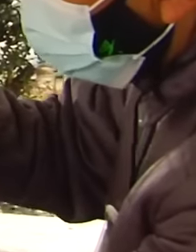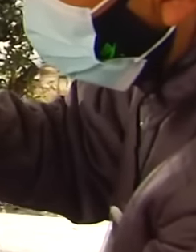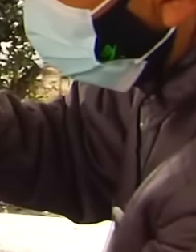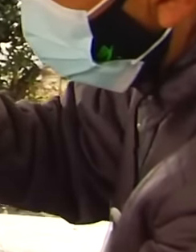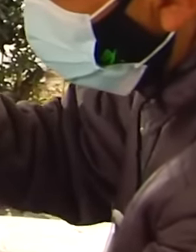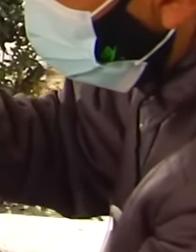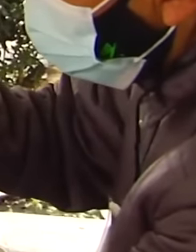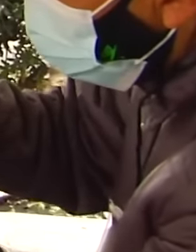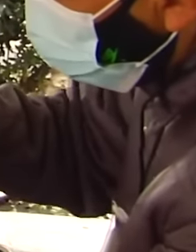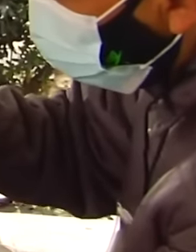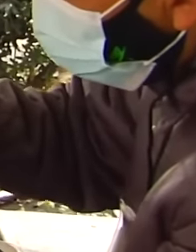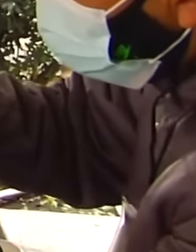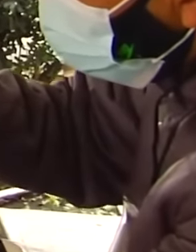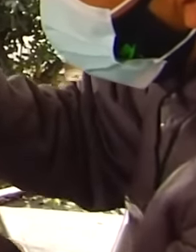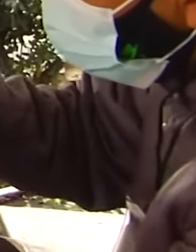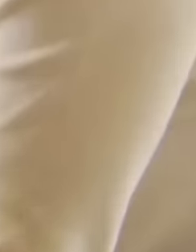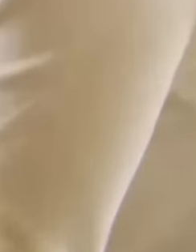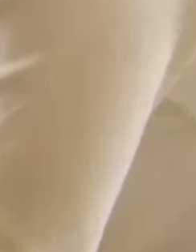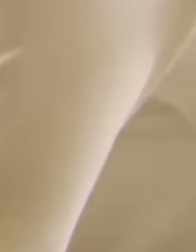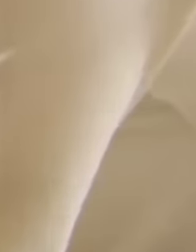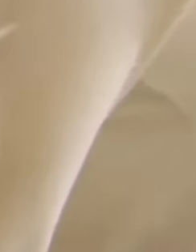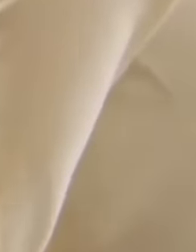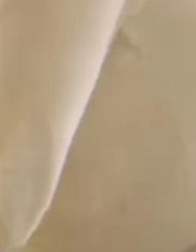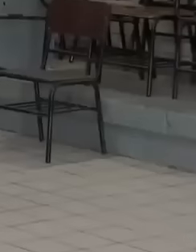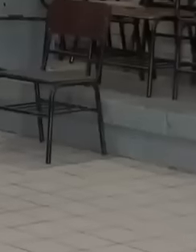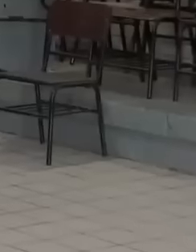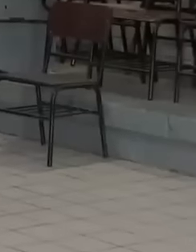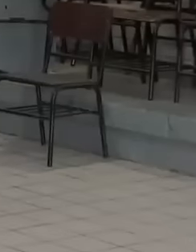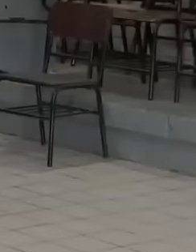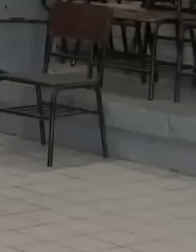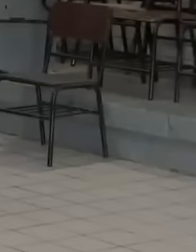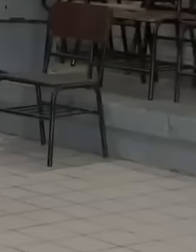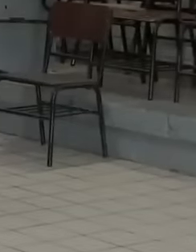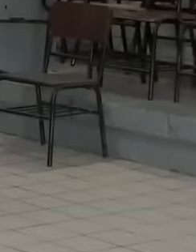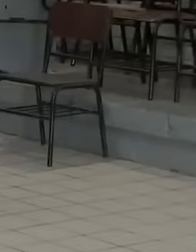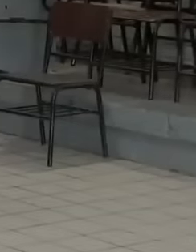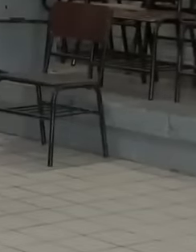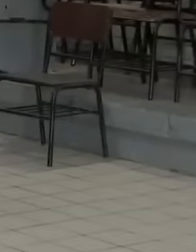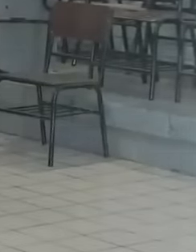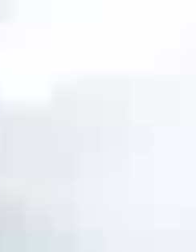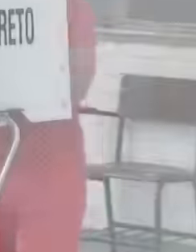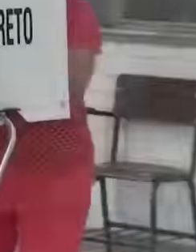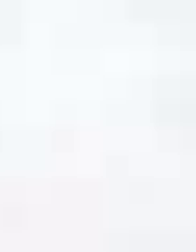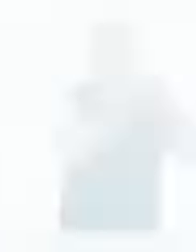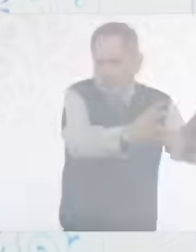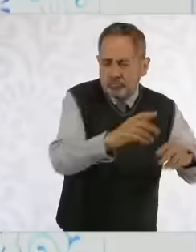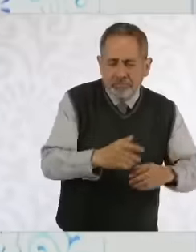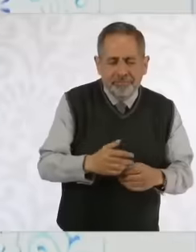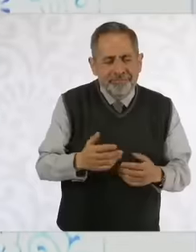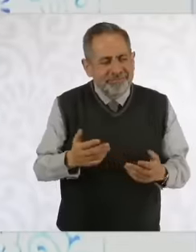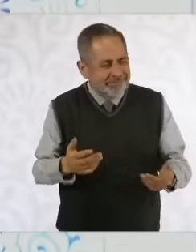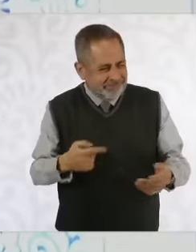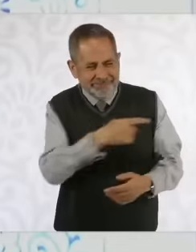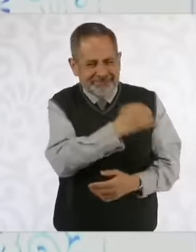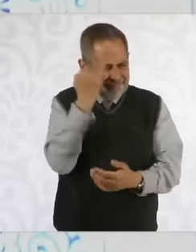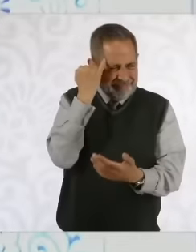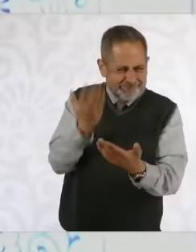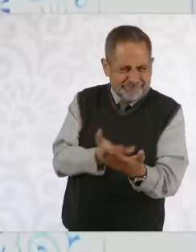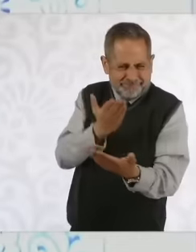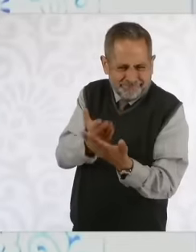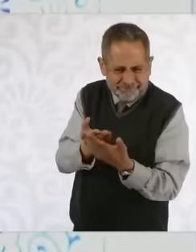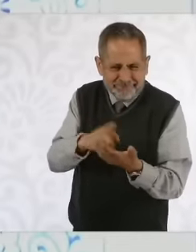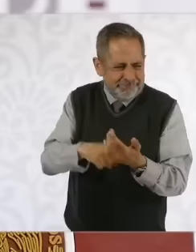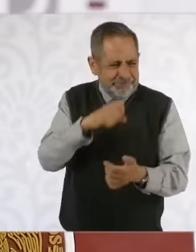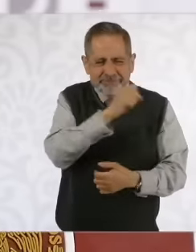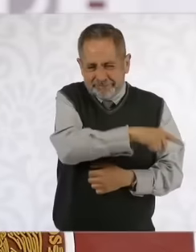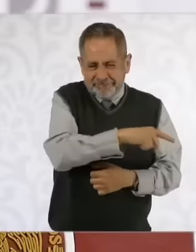reality today at the conference The press revealed that the majority of the ministers